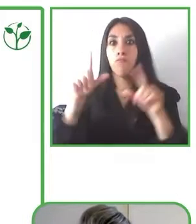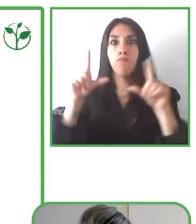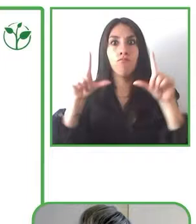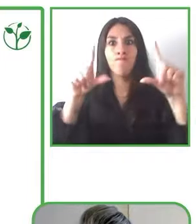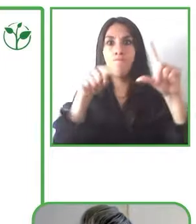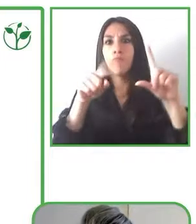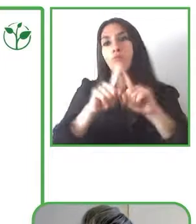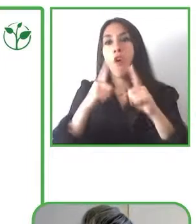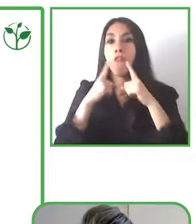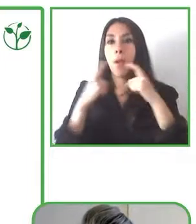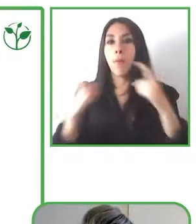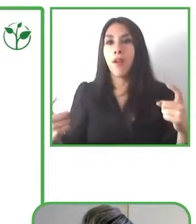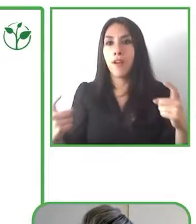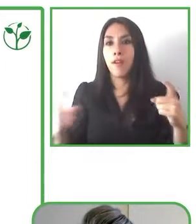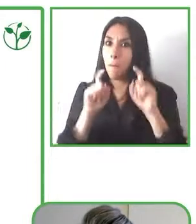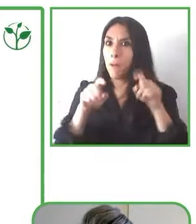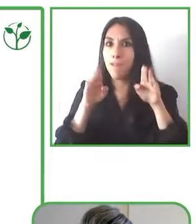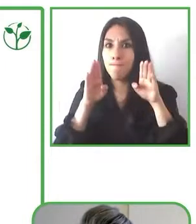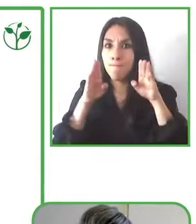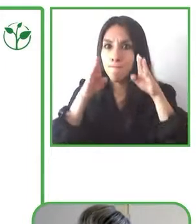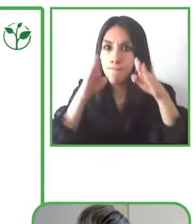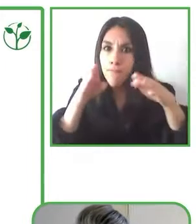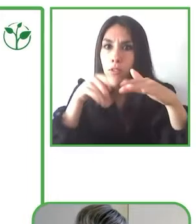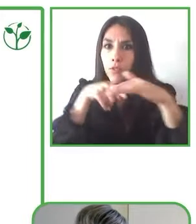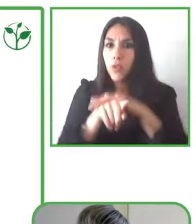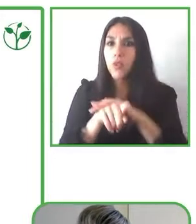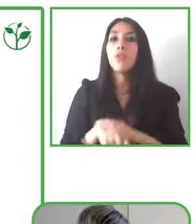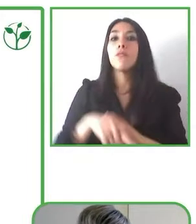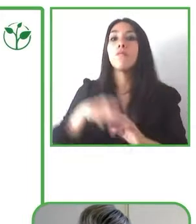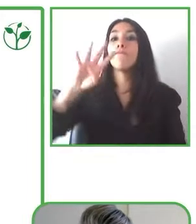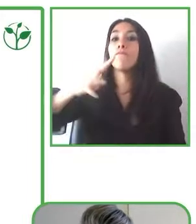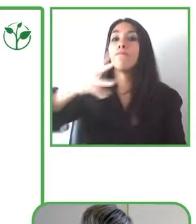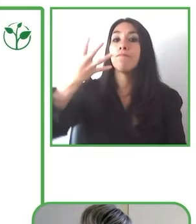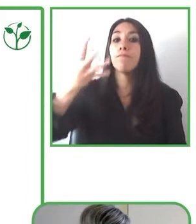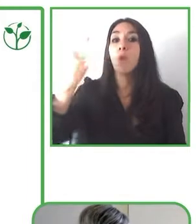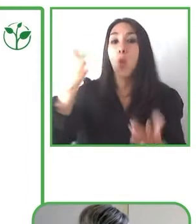ICT and accessibility.